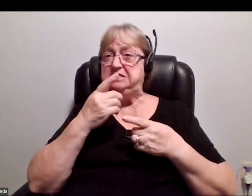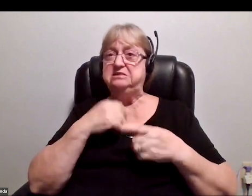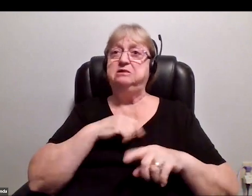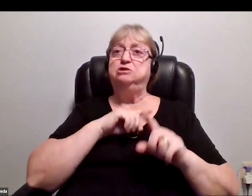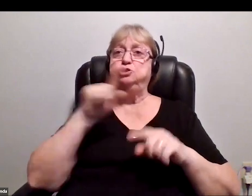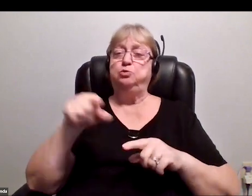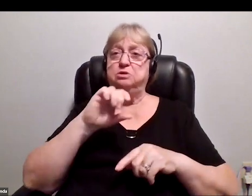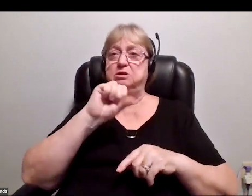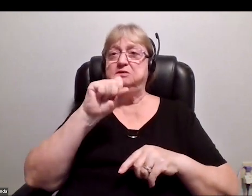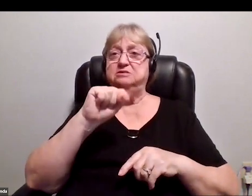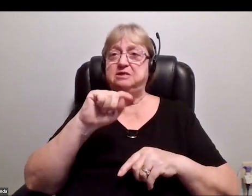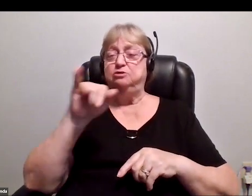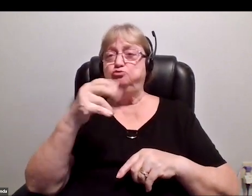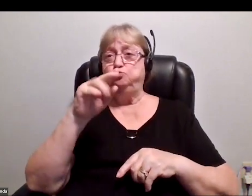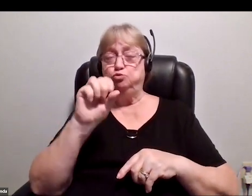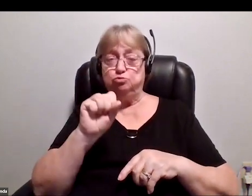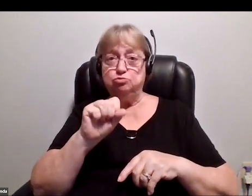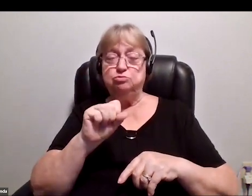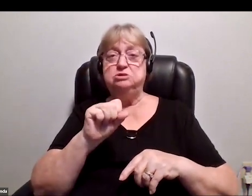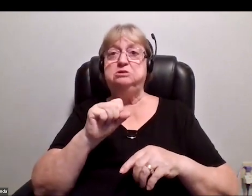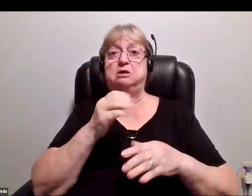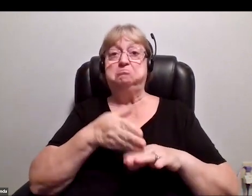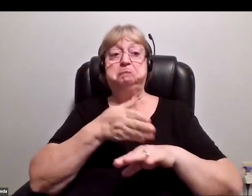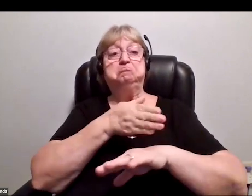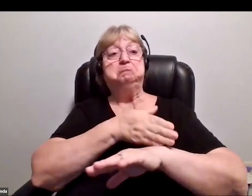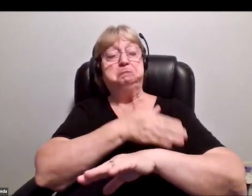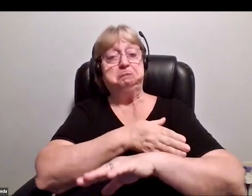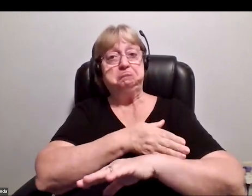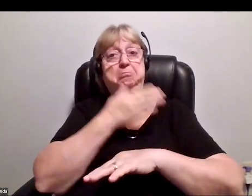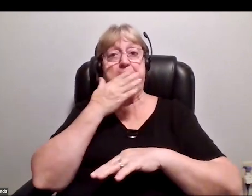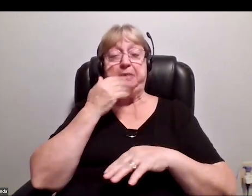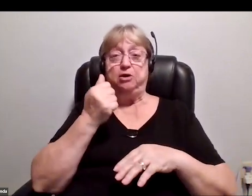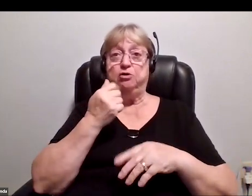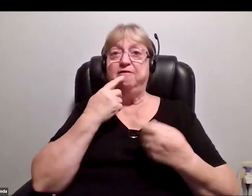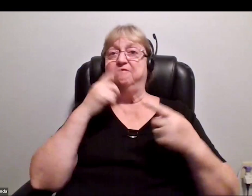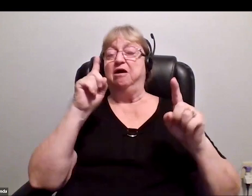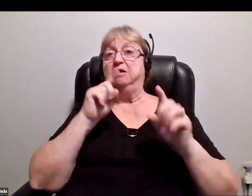and then actually got better and finally went to space.